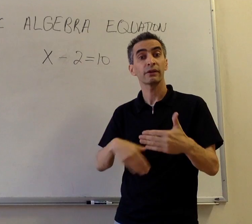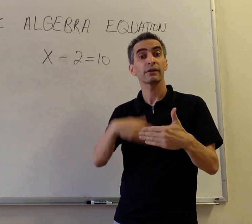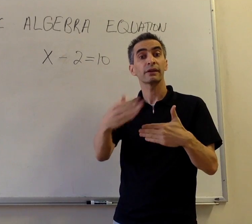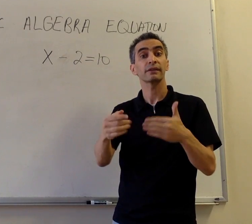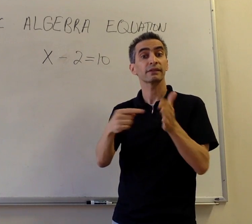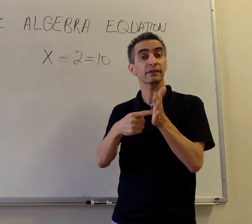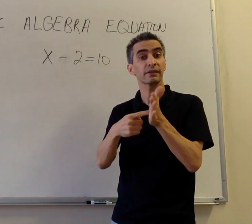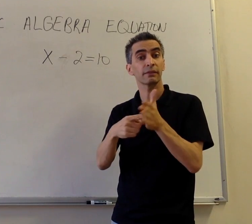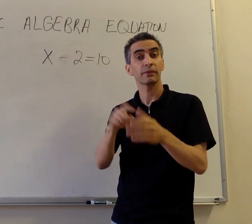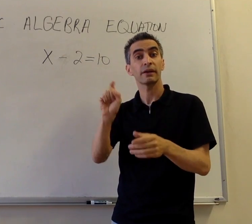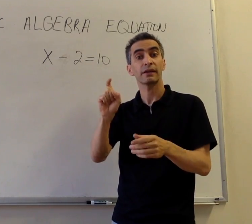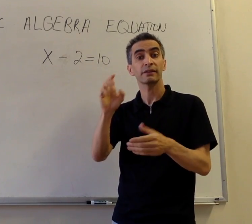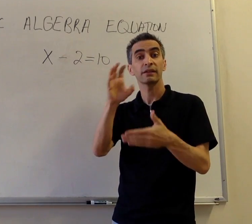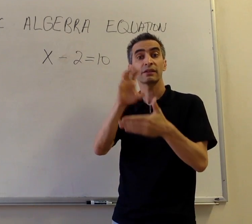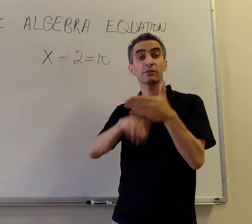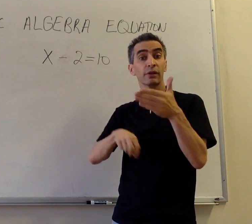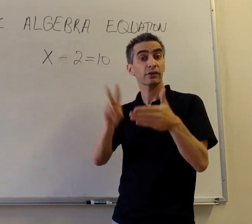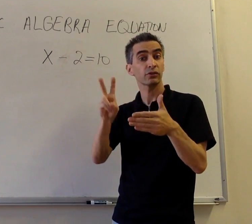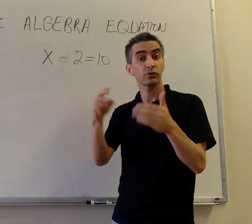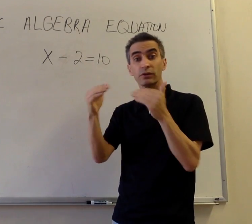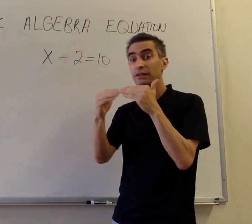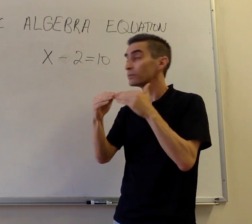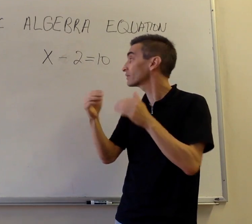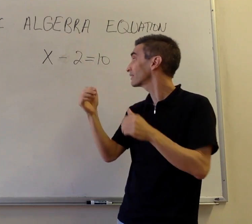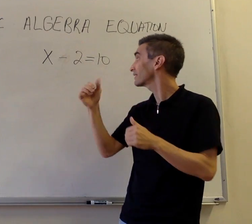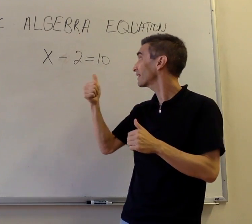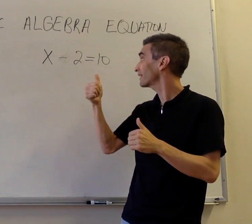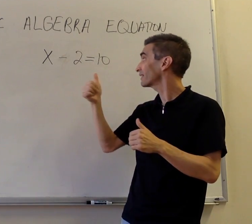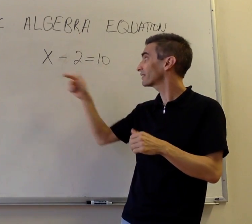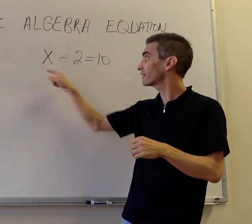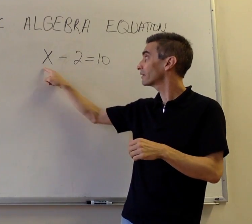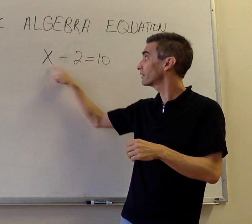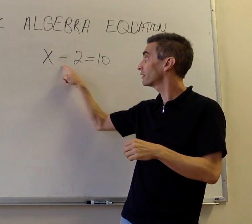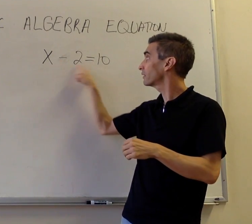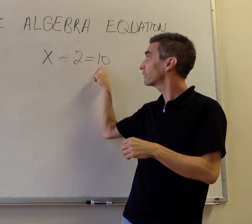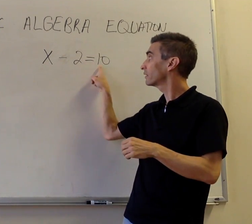Now the next example, x - 2 = 10.